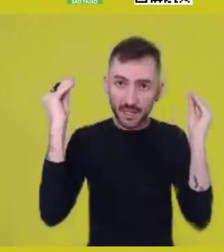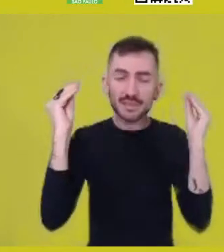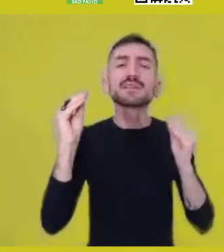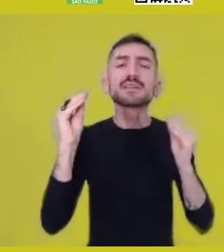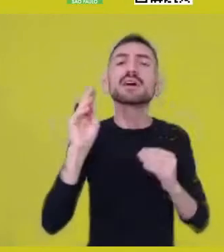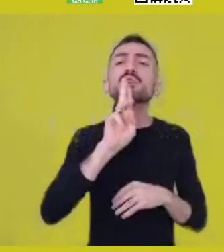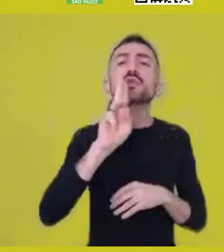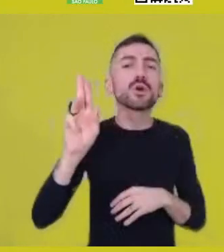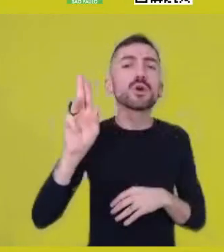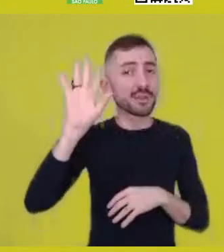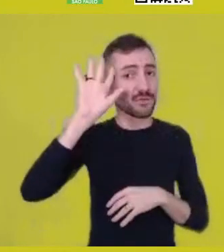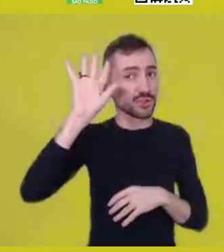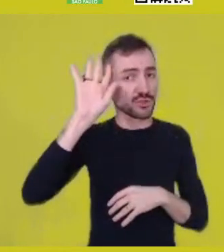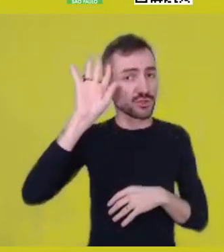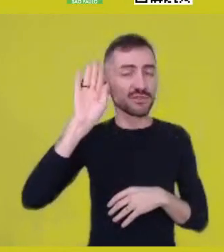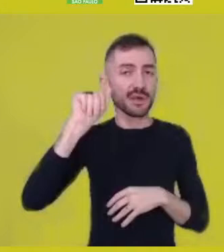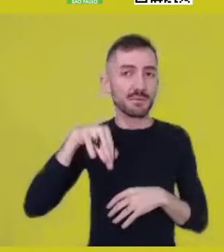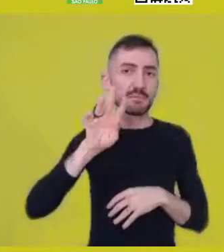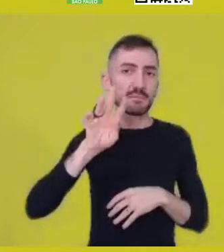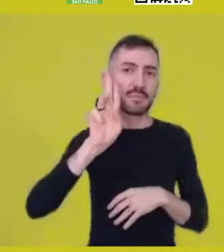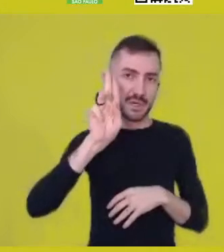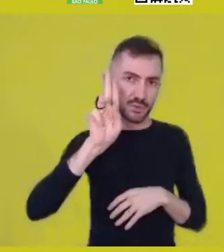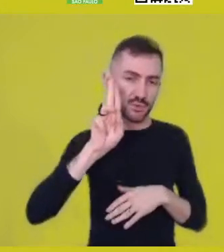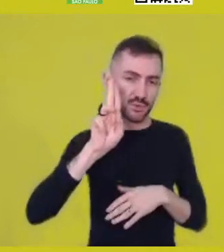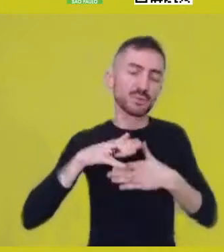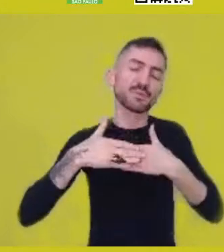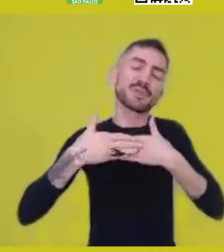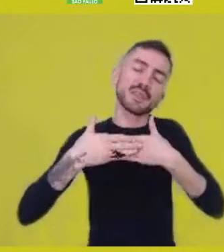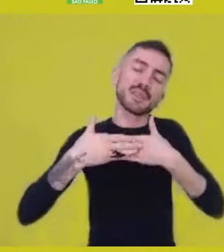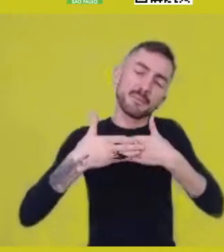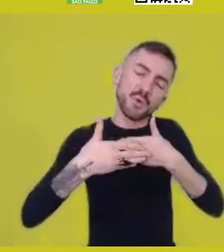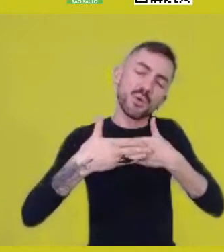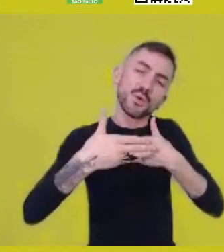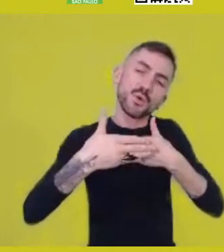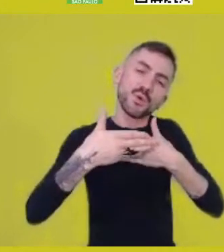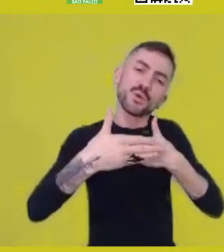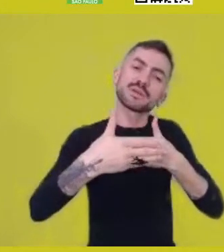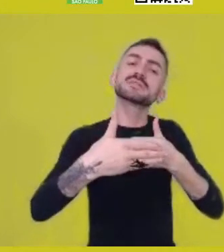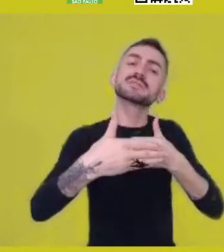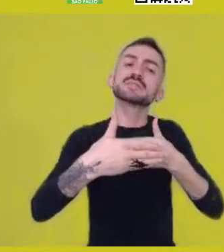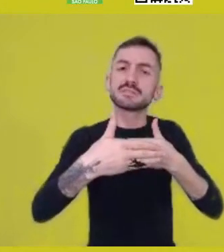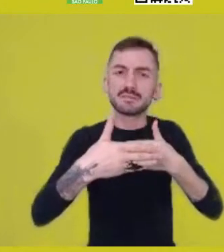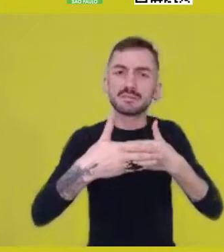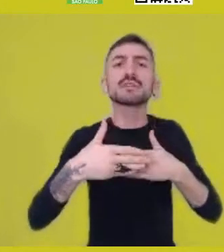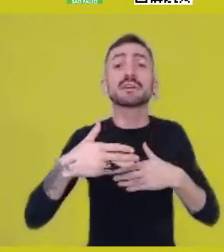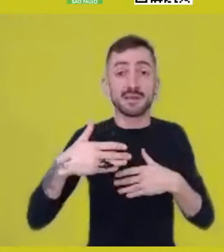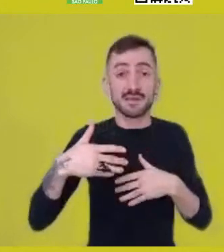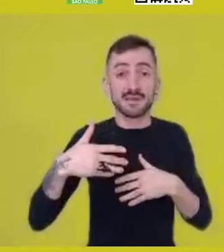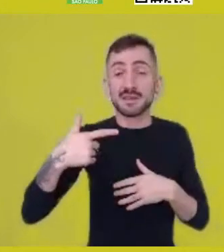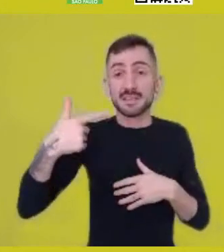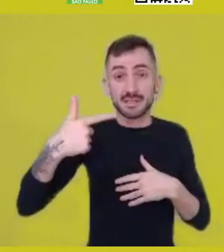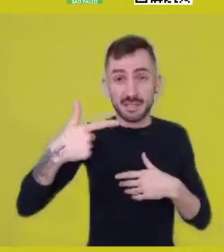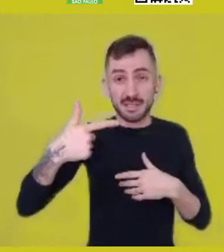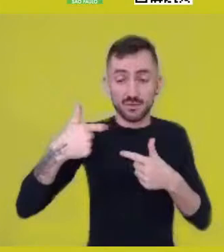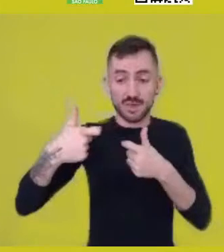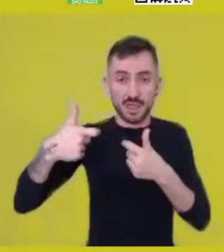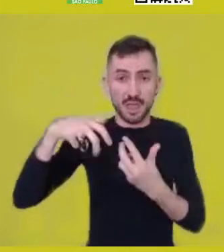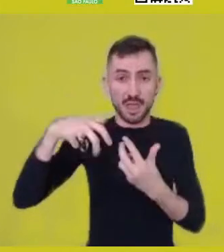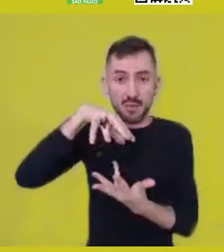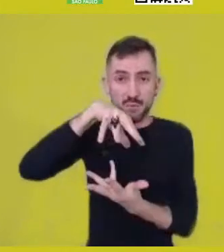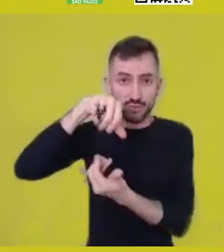which was translated, towards the end of World War II, in 1945, into French,